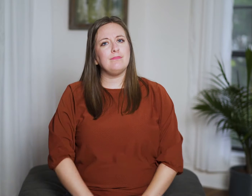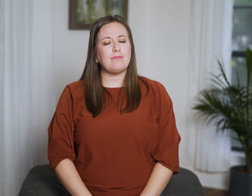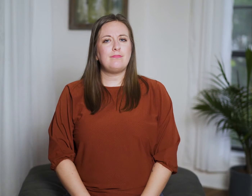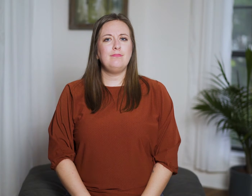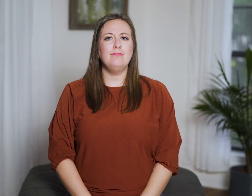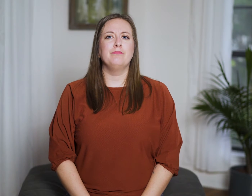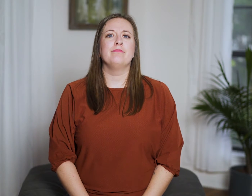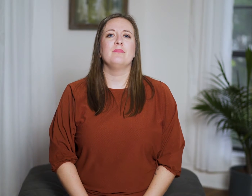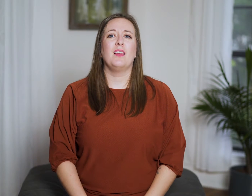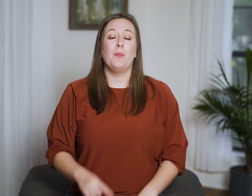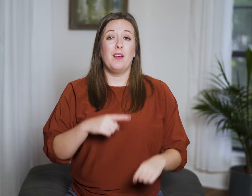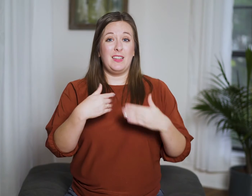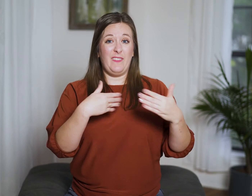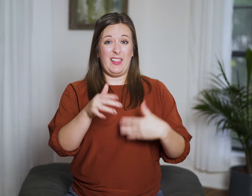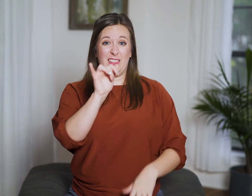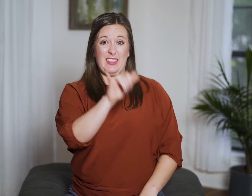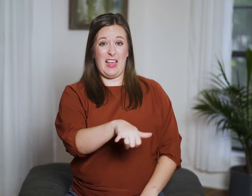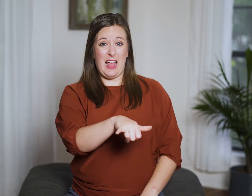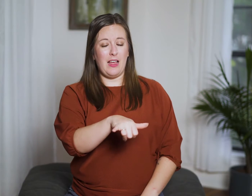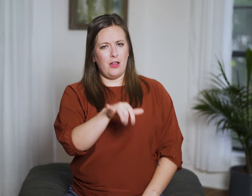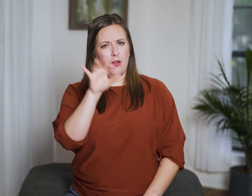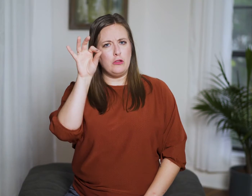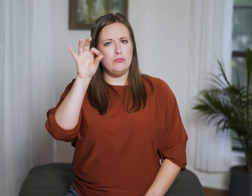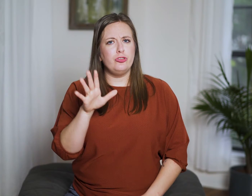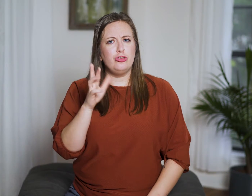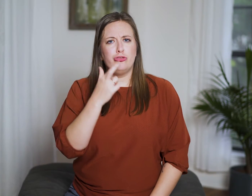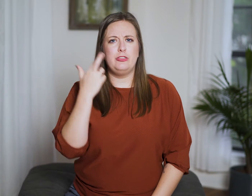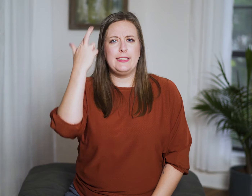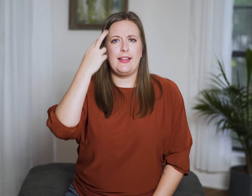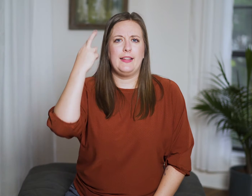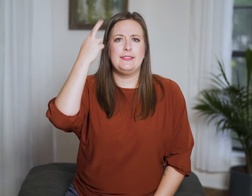But even in this, the preacher realizes